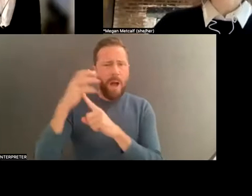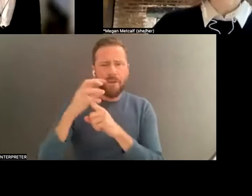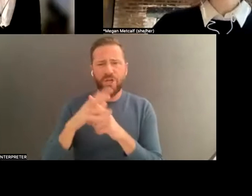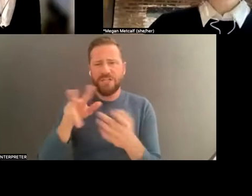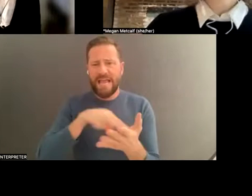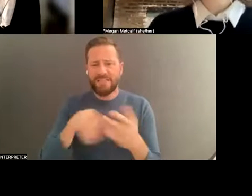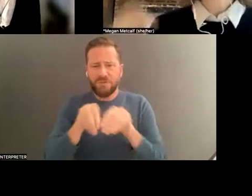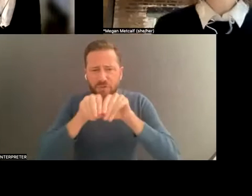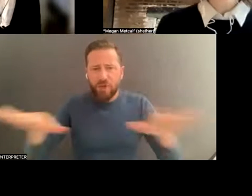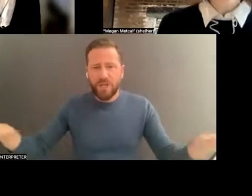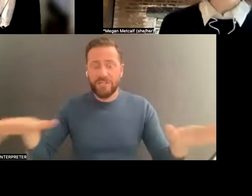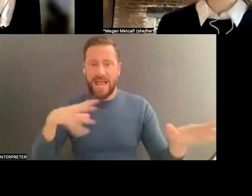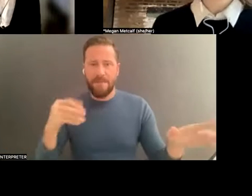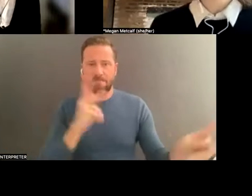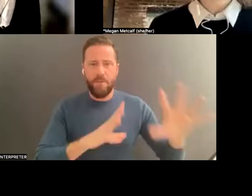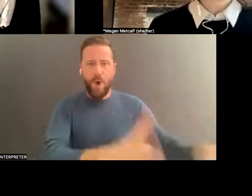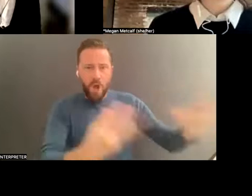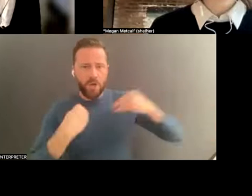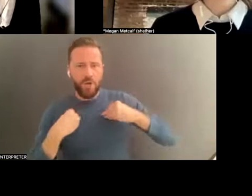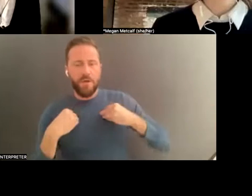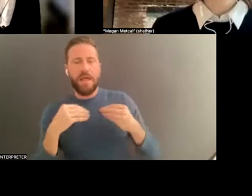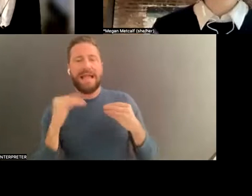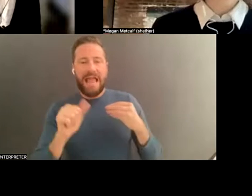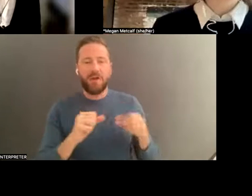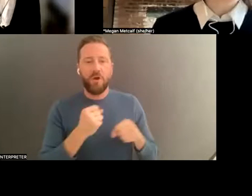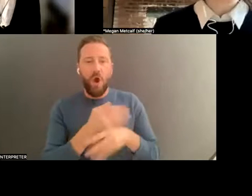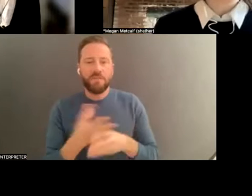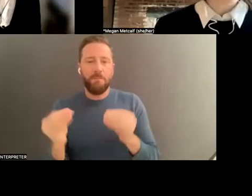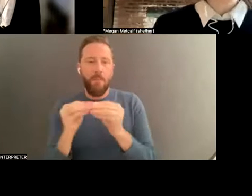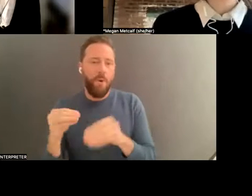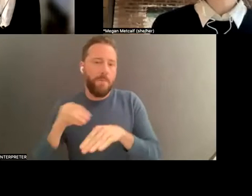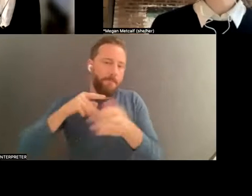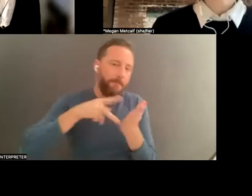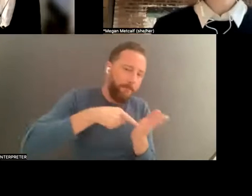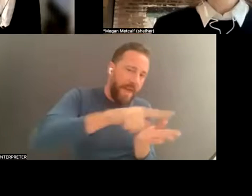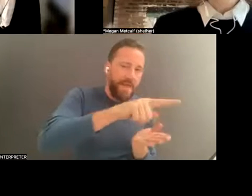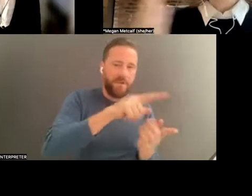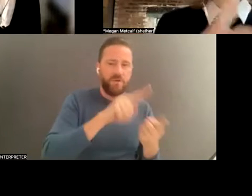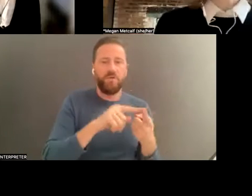to more payment for the originator or is more protected by the originator. But the things each of you